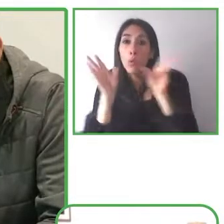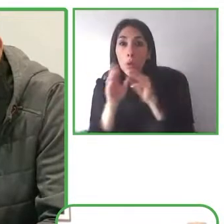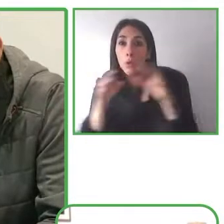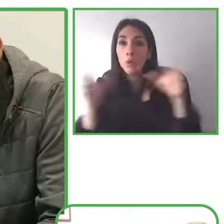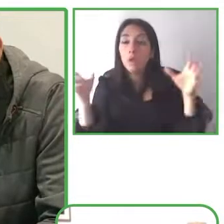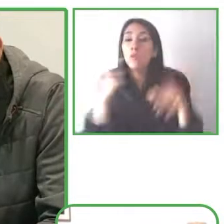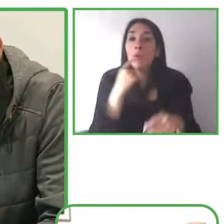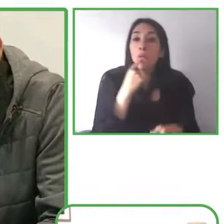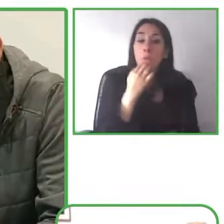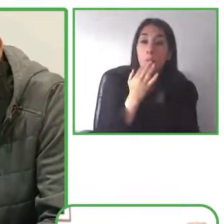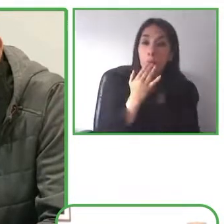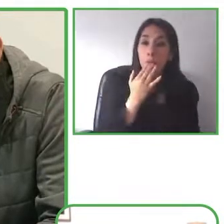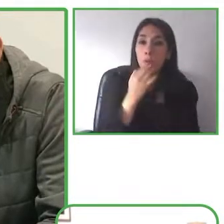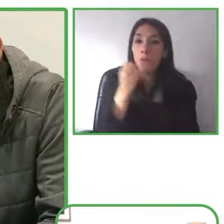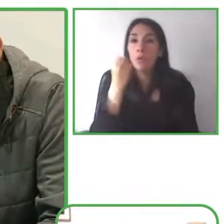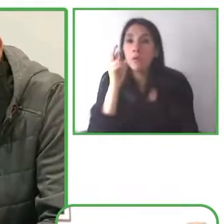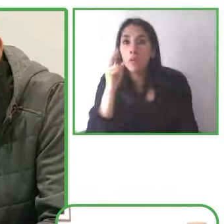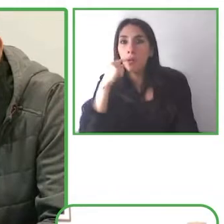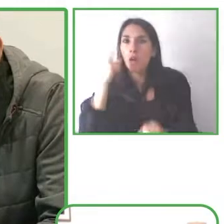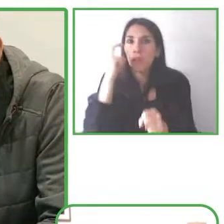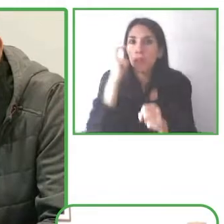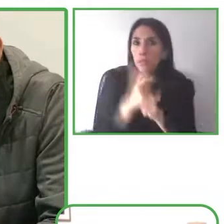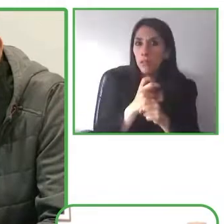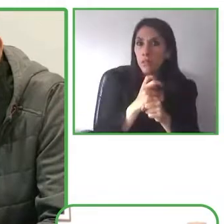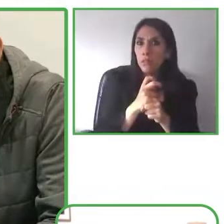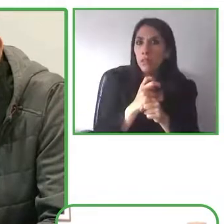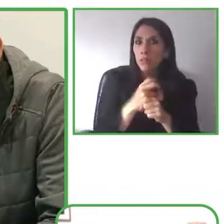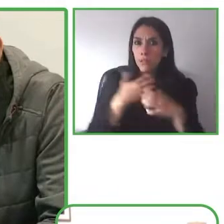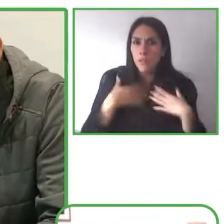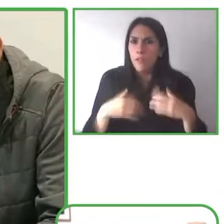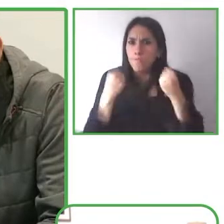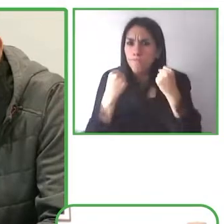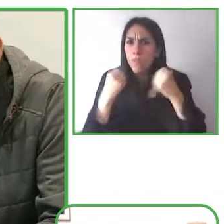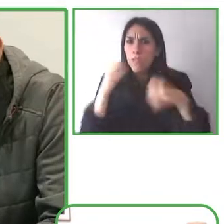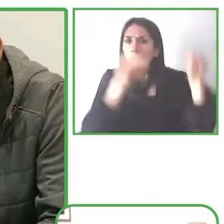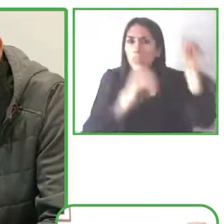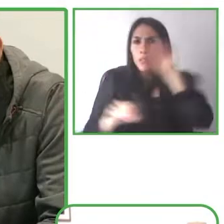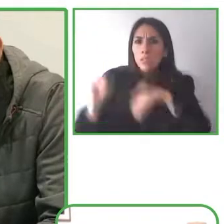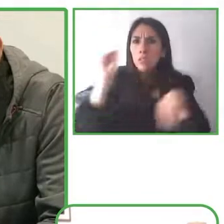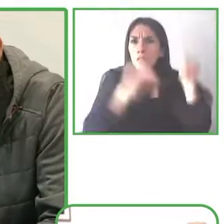and to record as much audio data as we really can from people who have you know